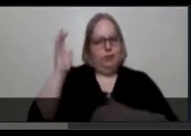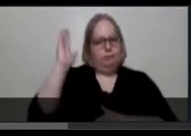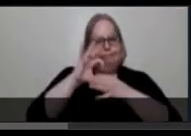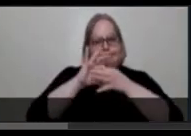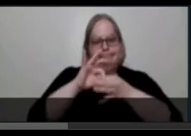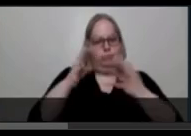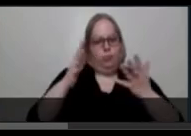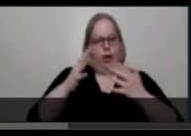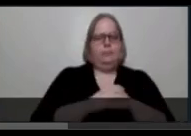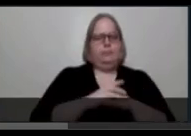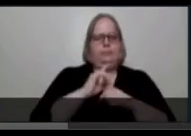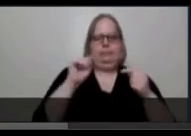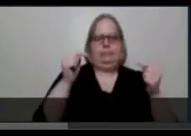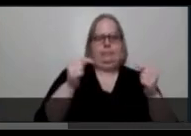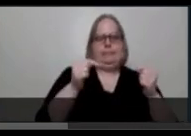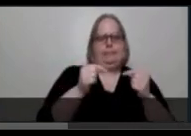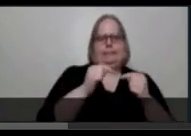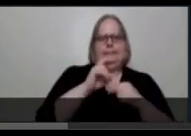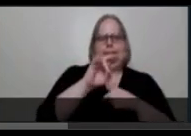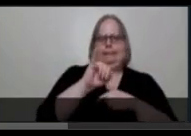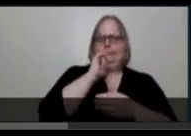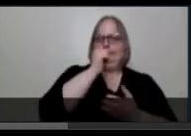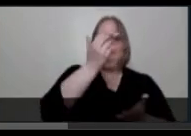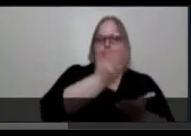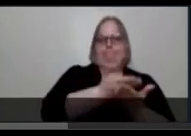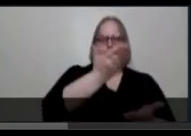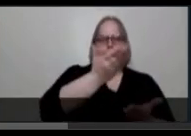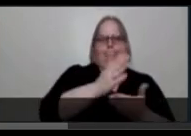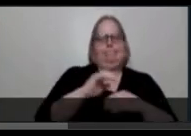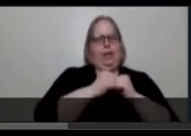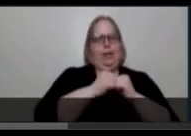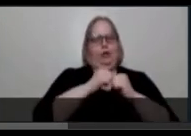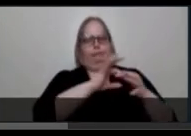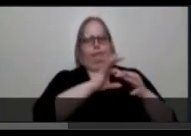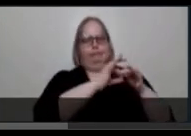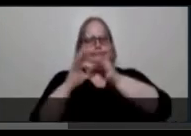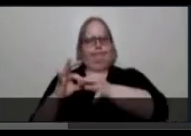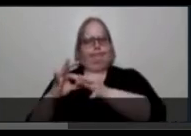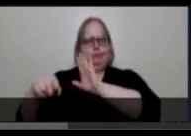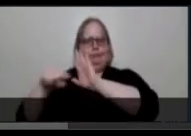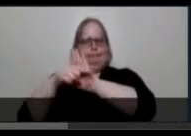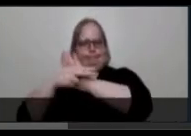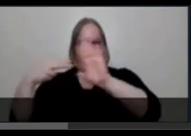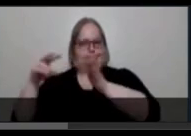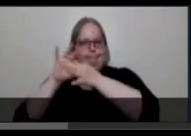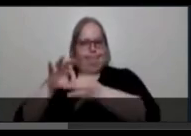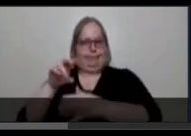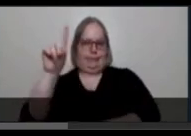Invalid and how they conquer the stigma surrounding disability.